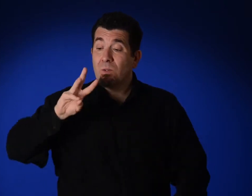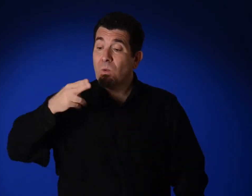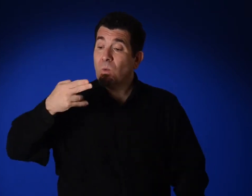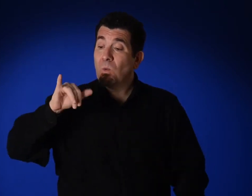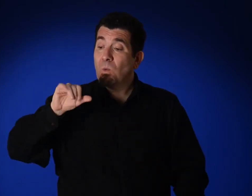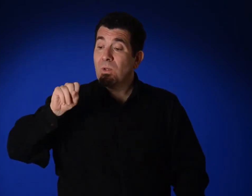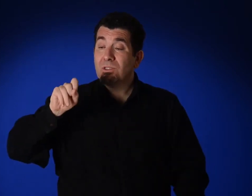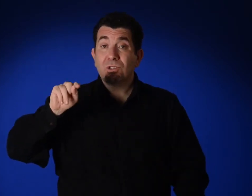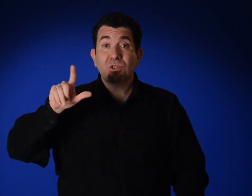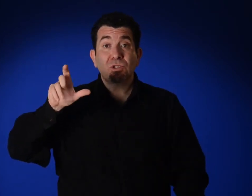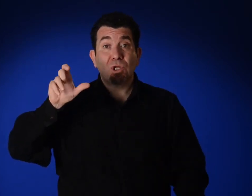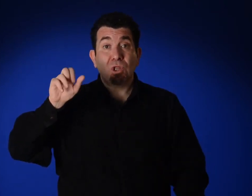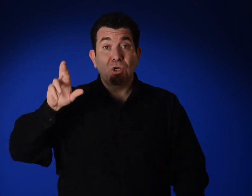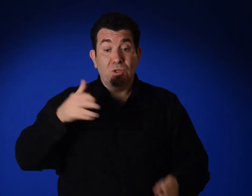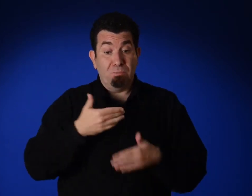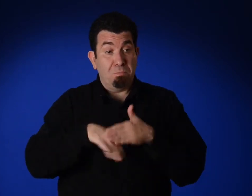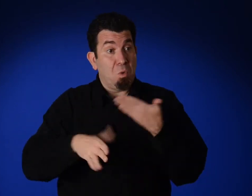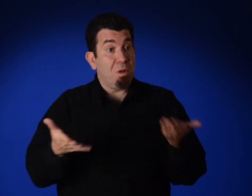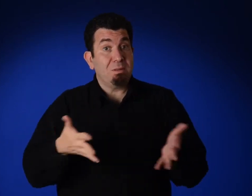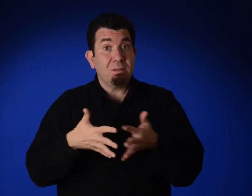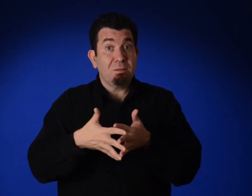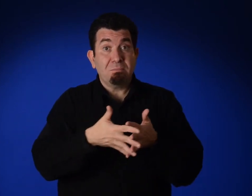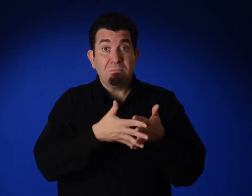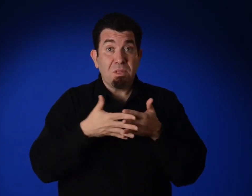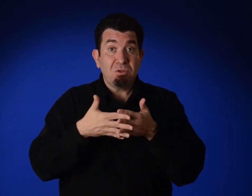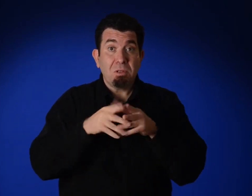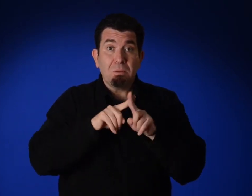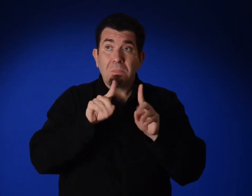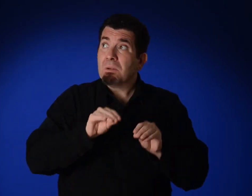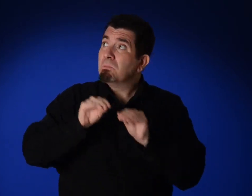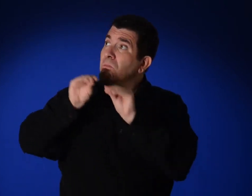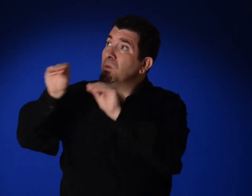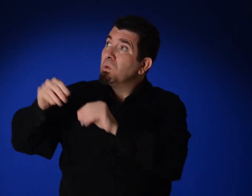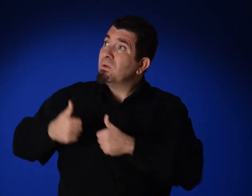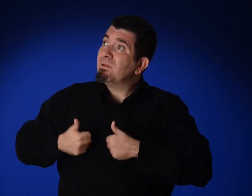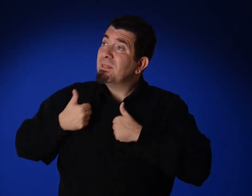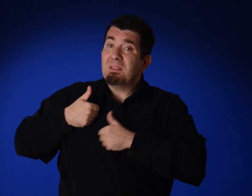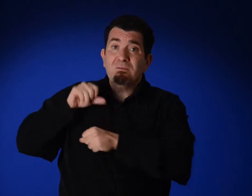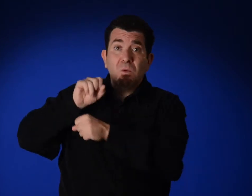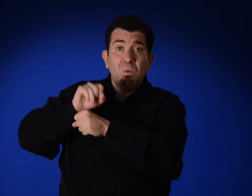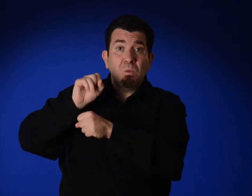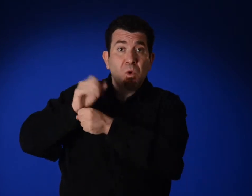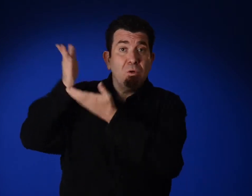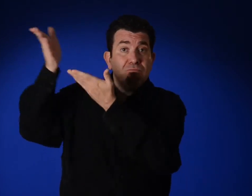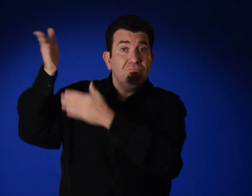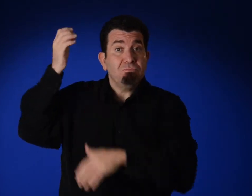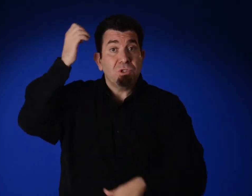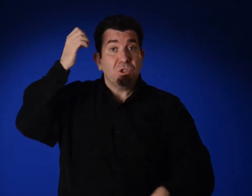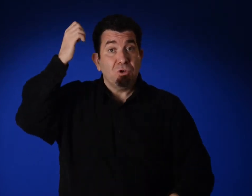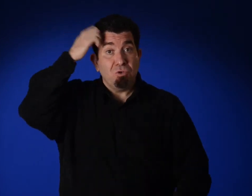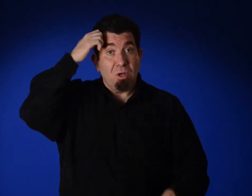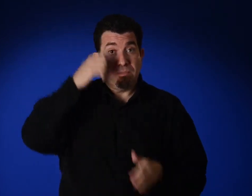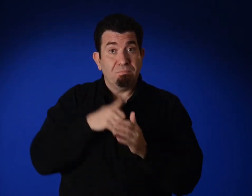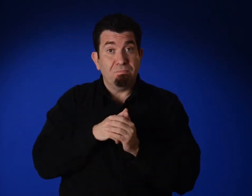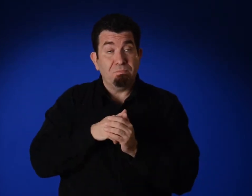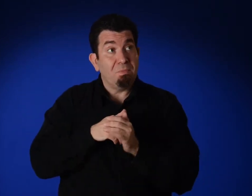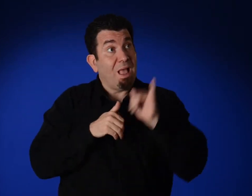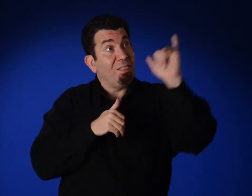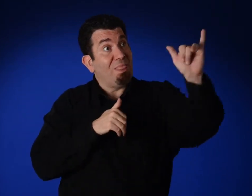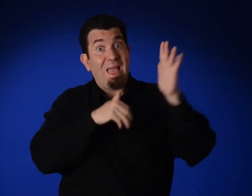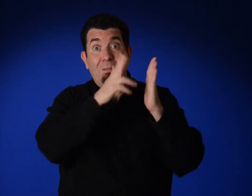The artist, Whistler, was born in America, but moved to live and work in Europe.